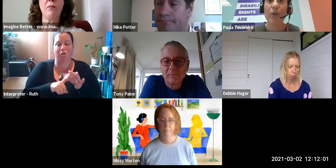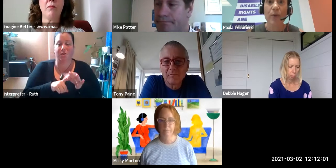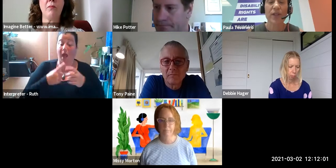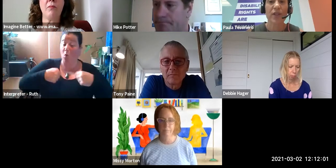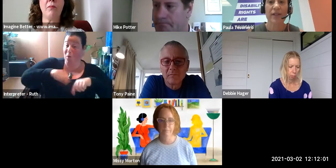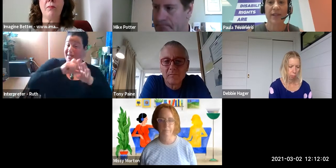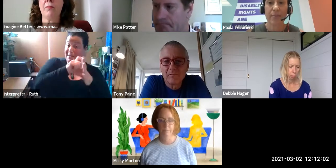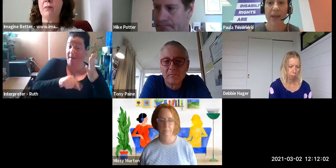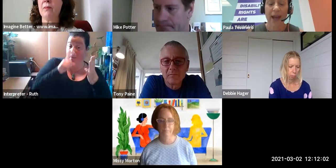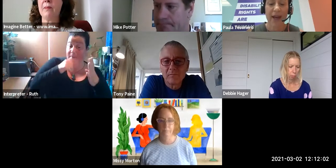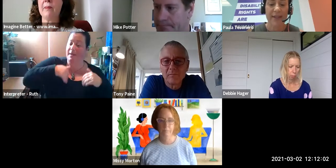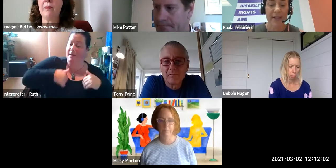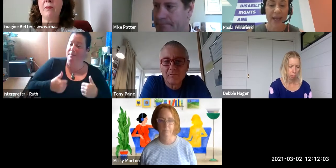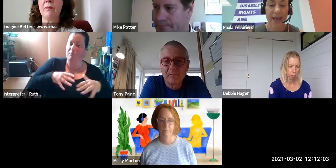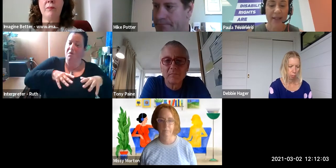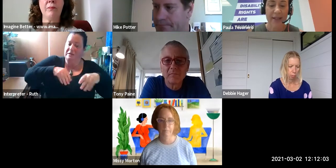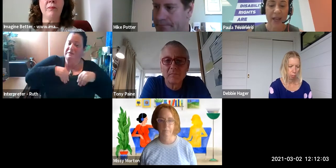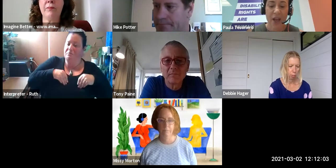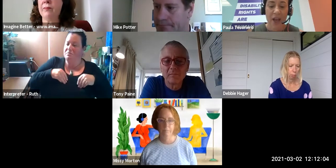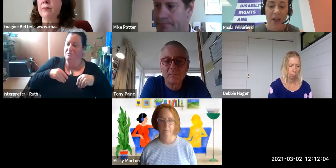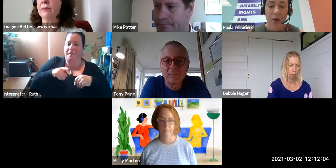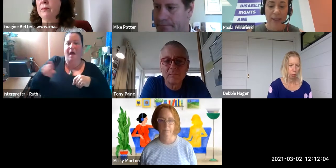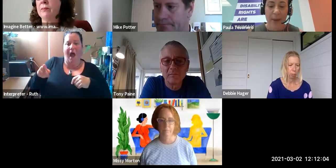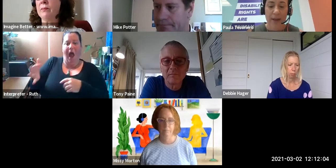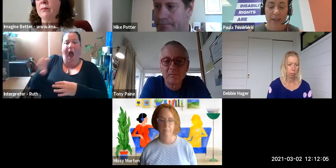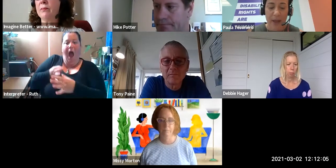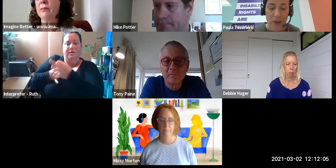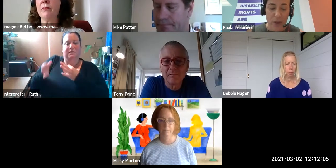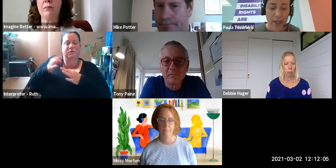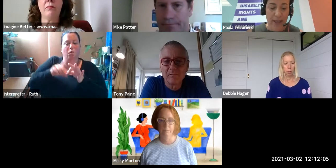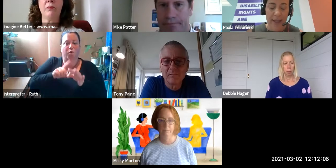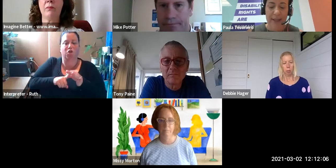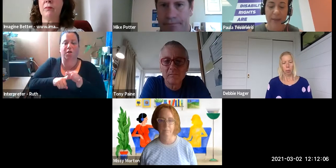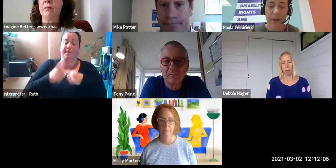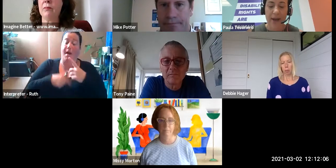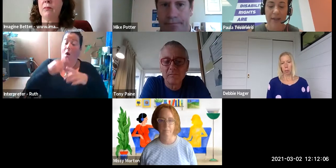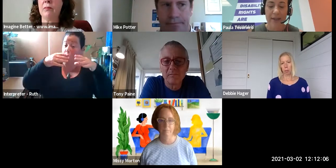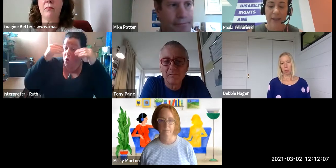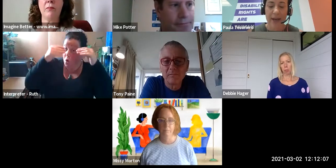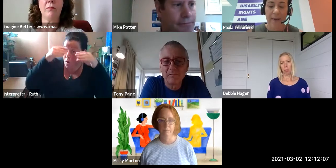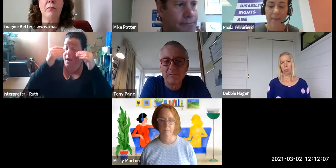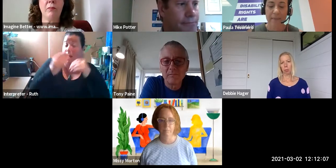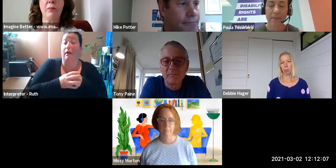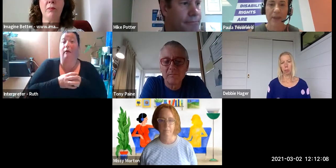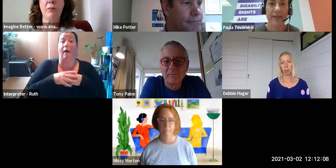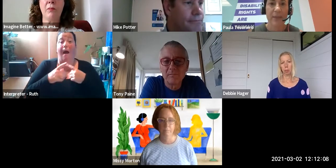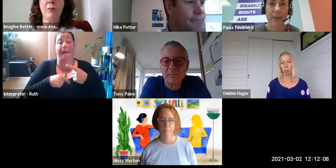those questions being asked and, you know, it's about learning and it's about stepping